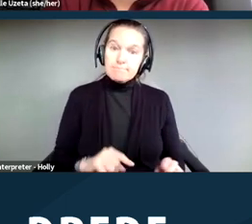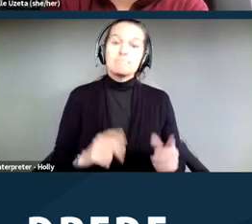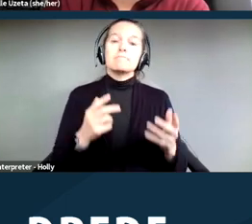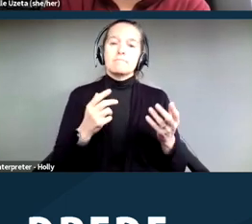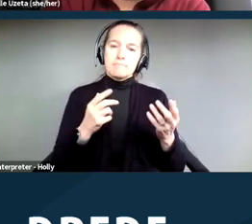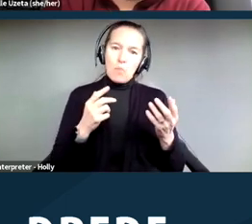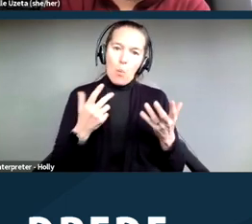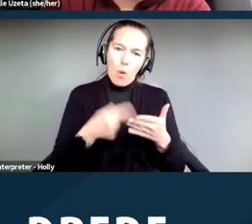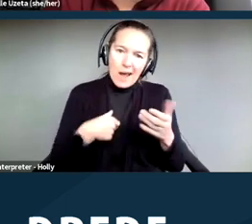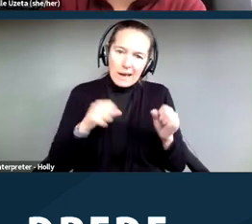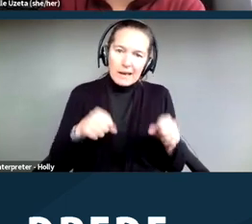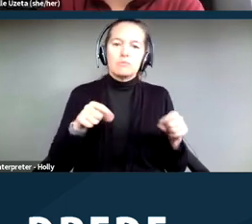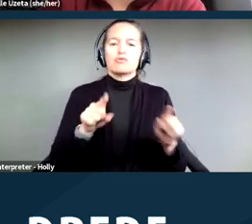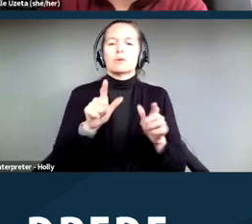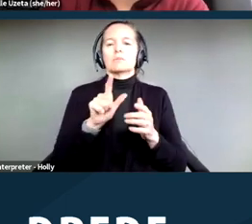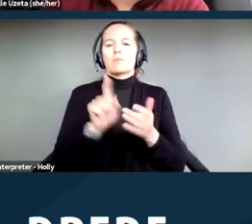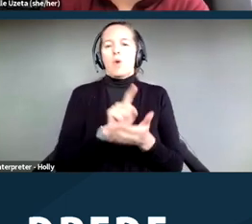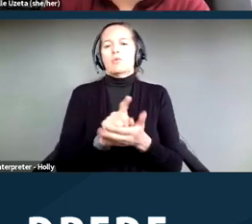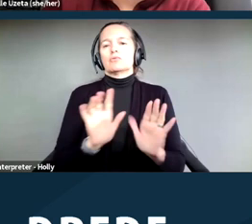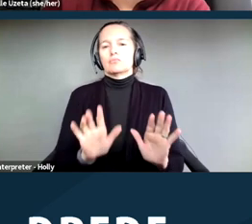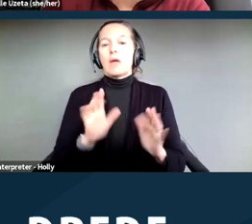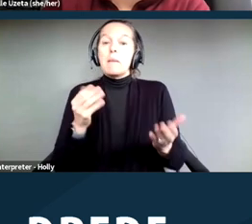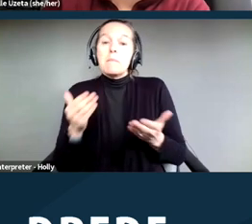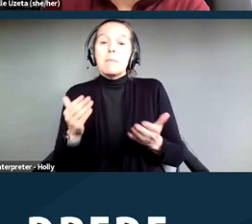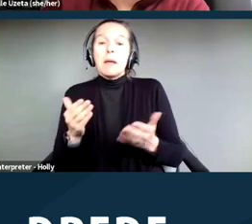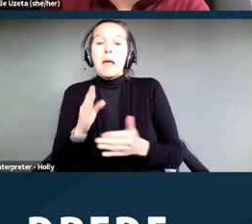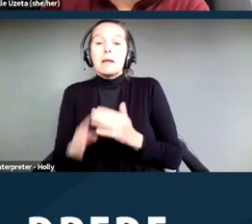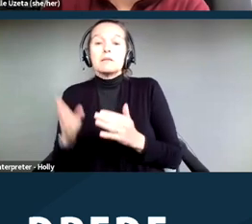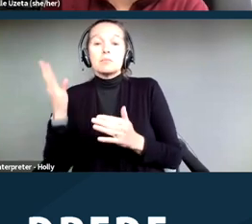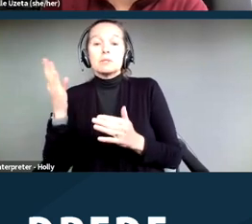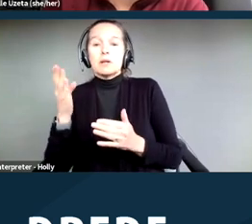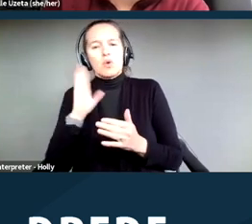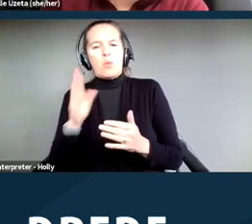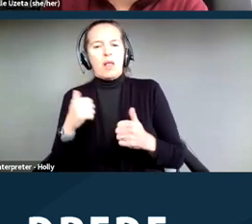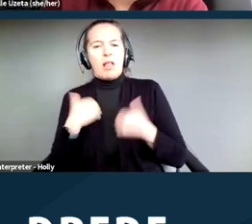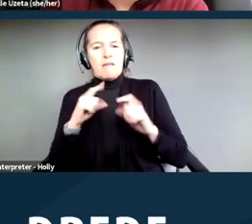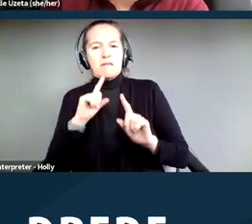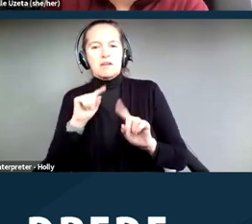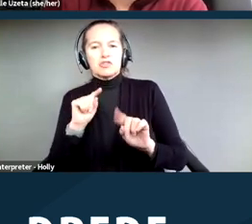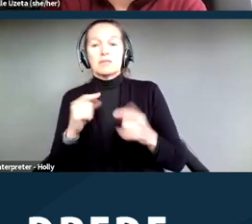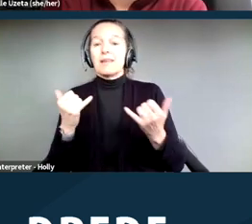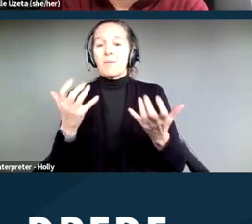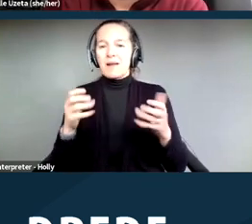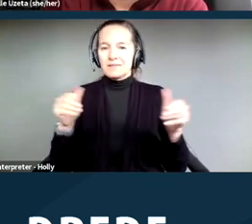address some live at the end of the presentation. Now I'd like to introduce our panel. Erin Nguyen